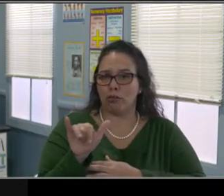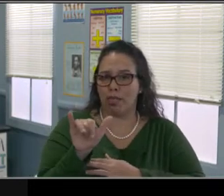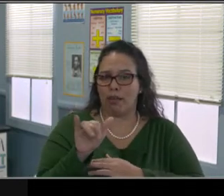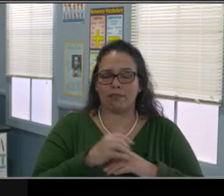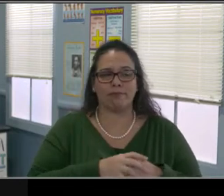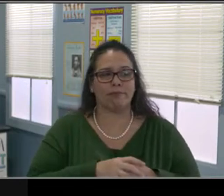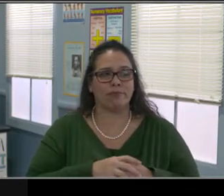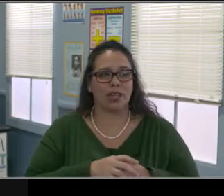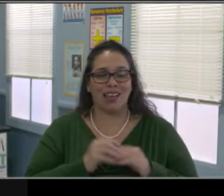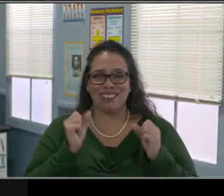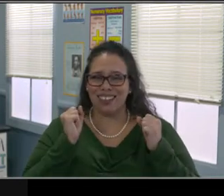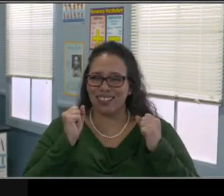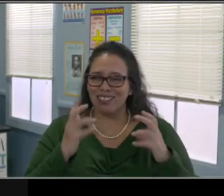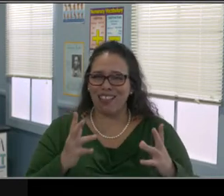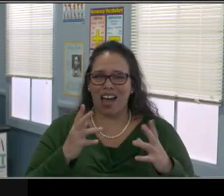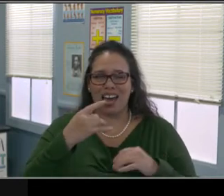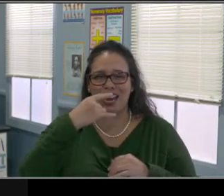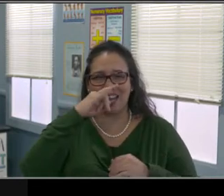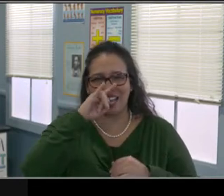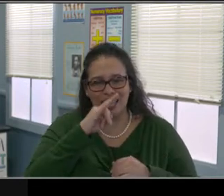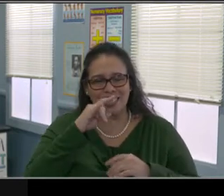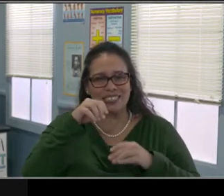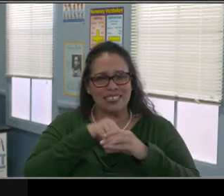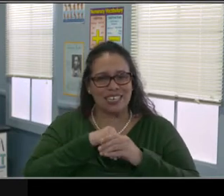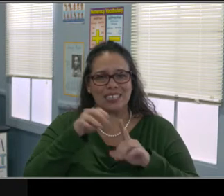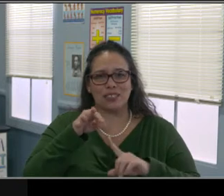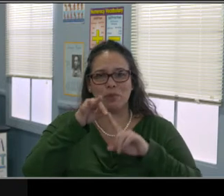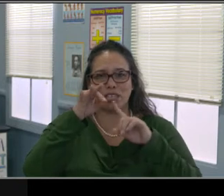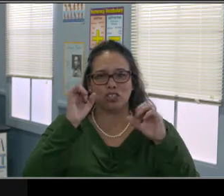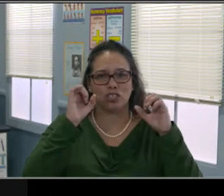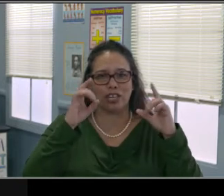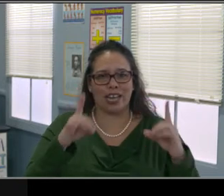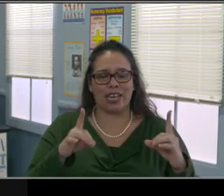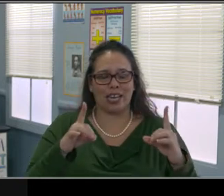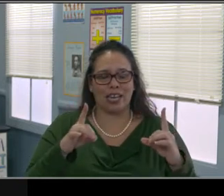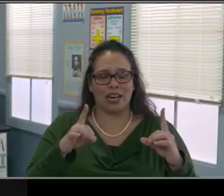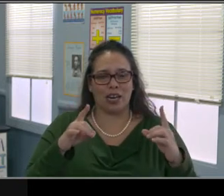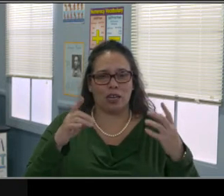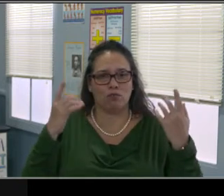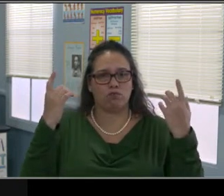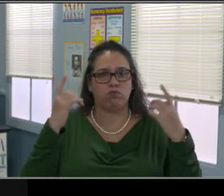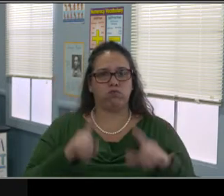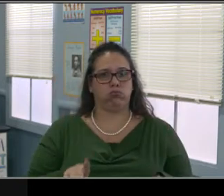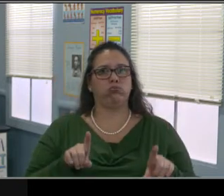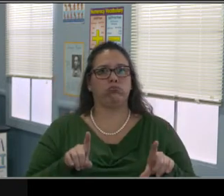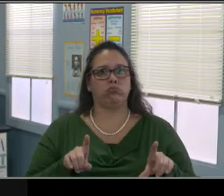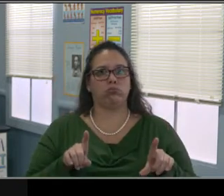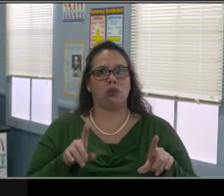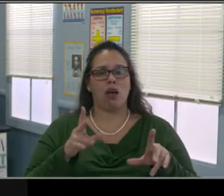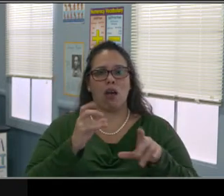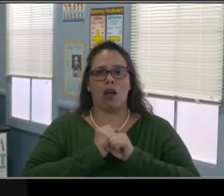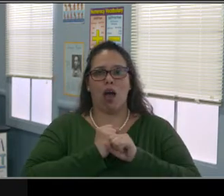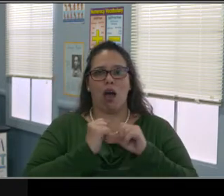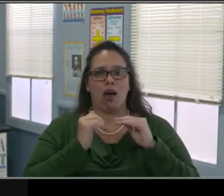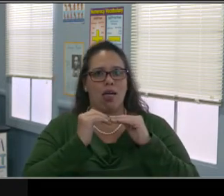is just a reality that some kids are struggling a little bit more than others. So obviously it was already discussed.